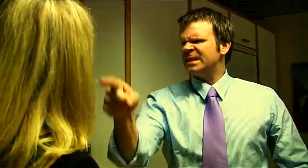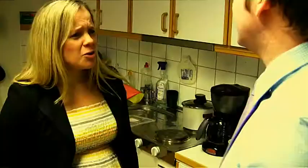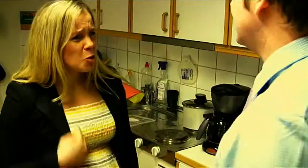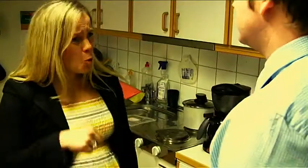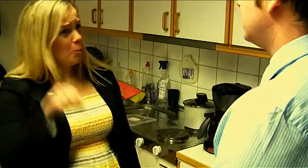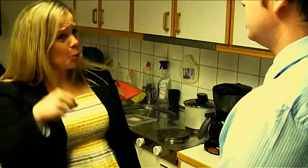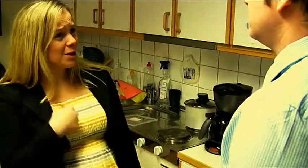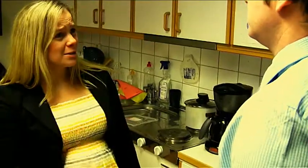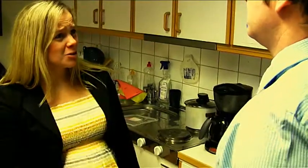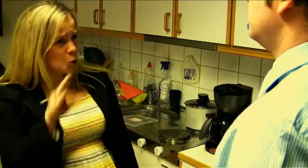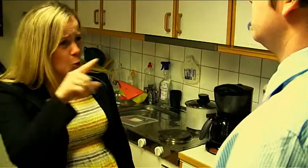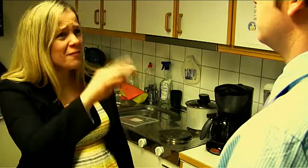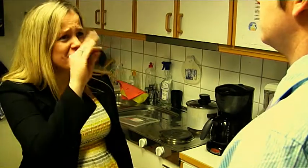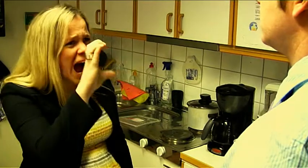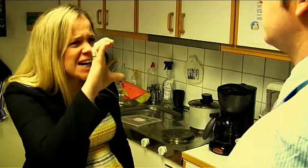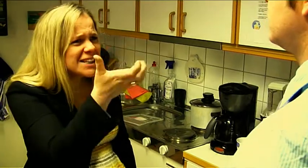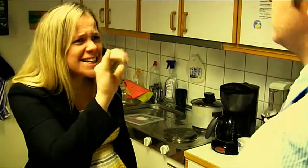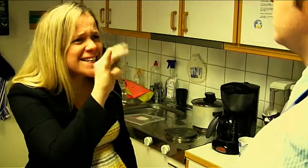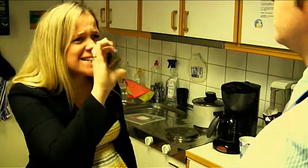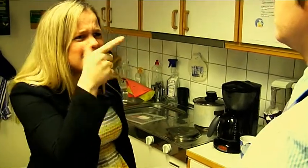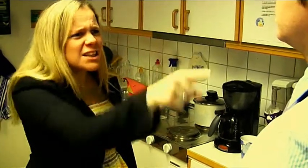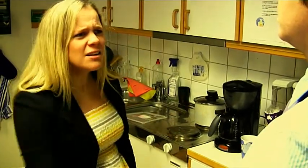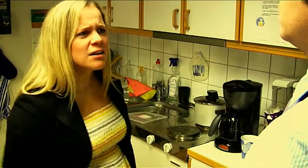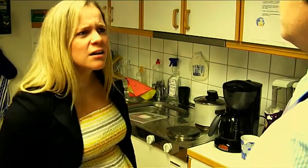Me? Communist? Then you are fascist!